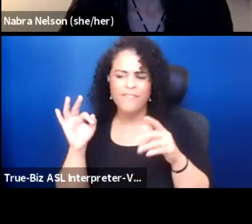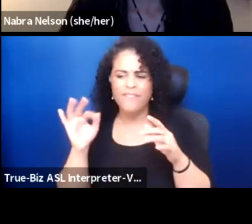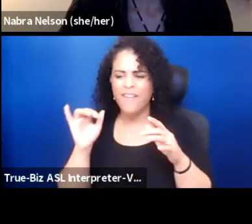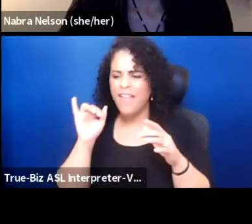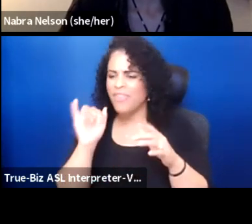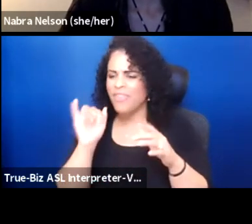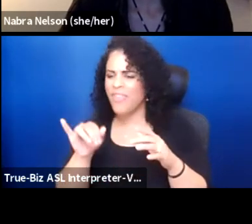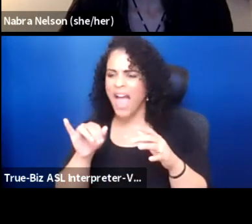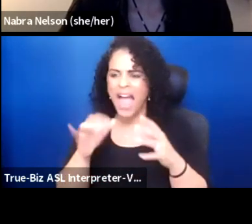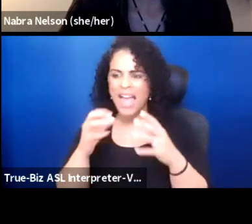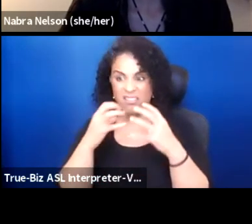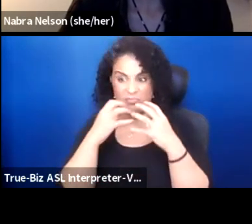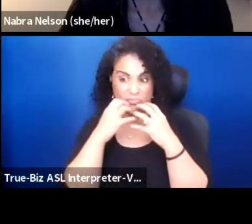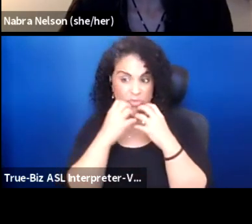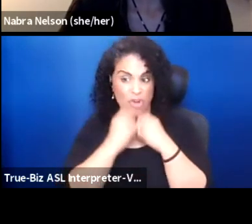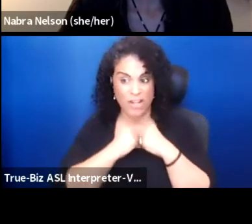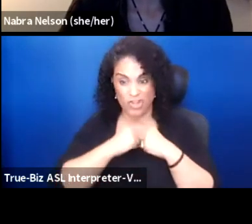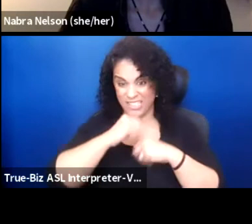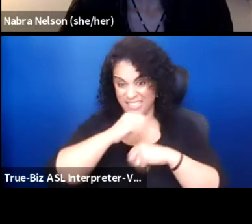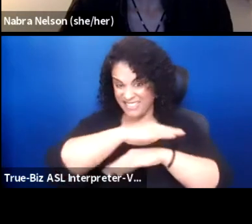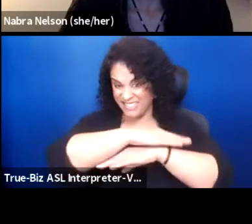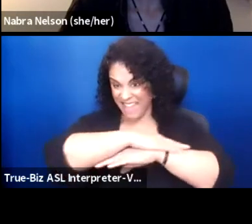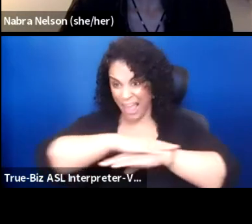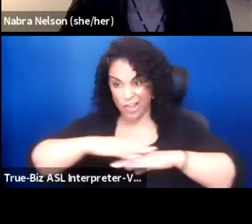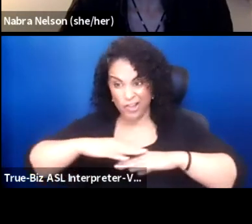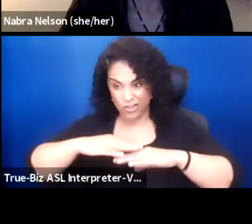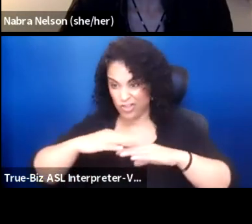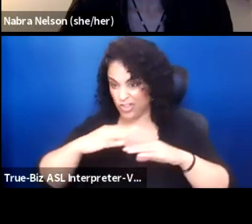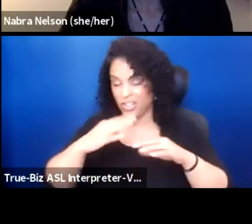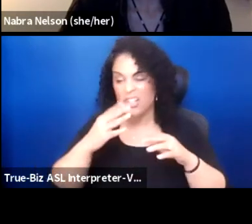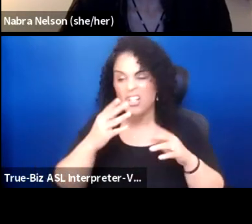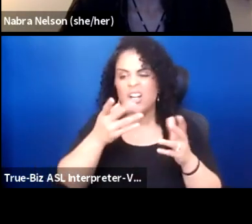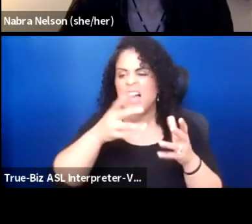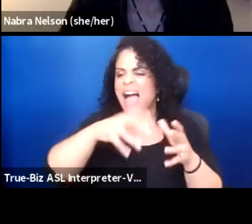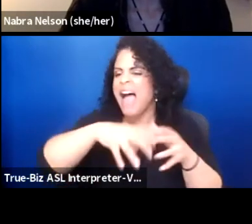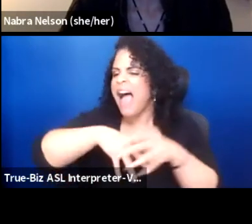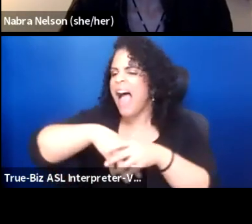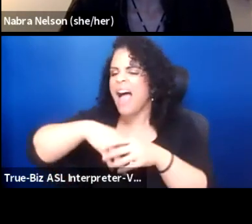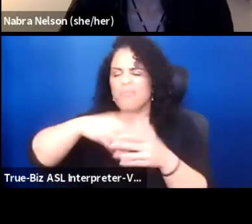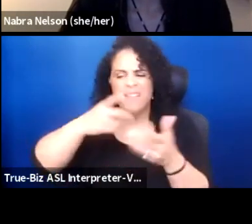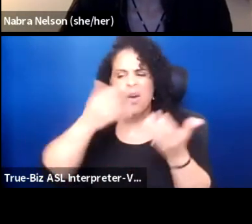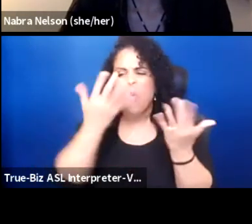to taking theater out of doors, taking theater into spaces